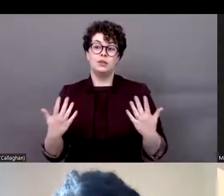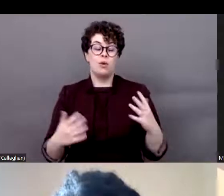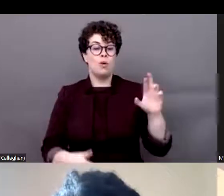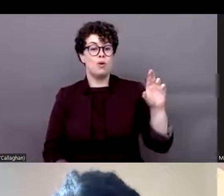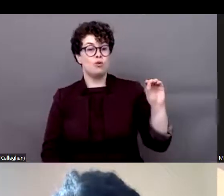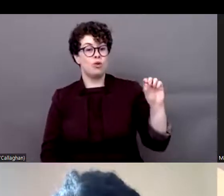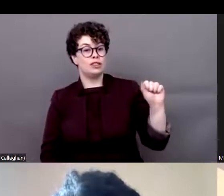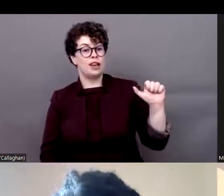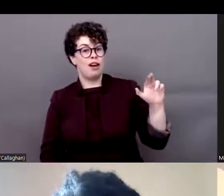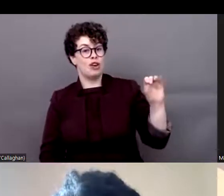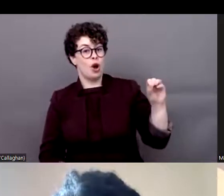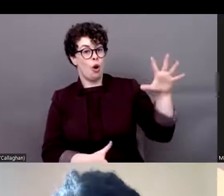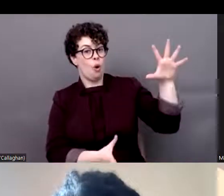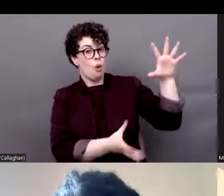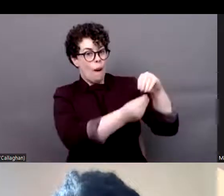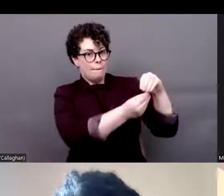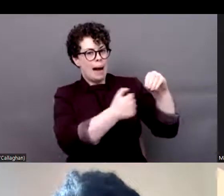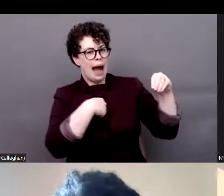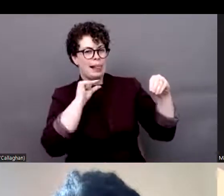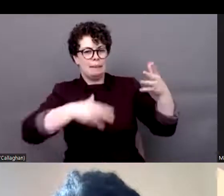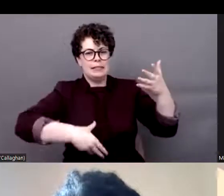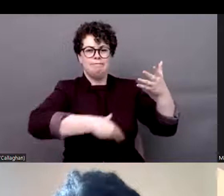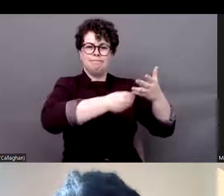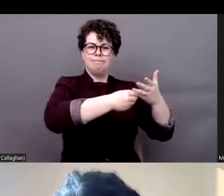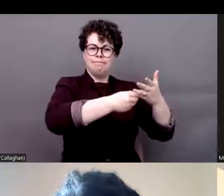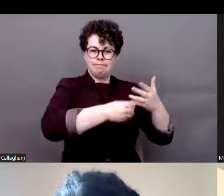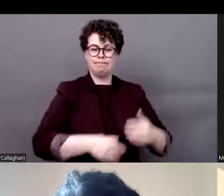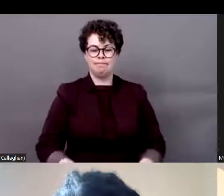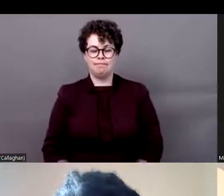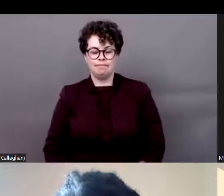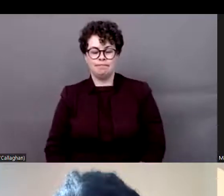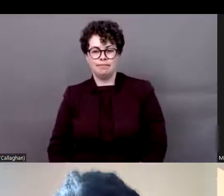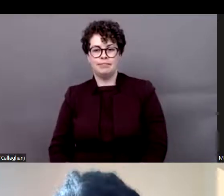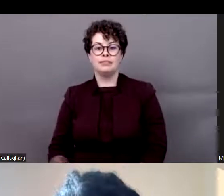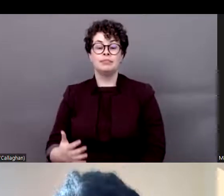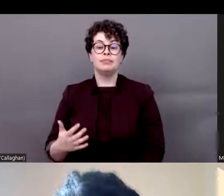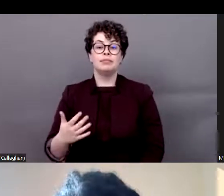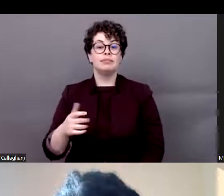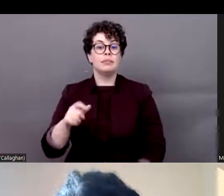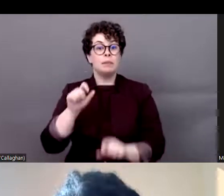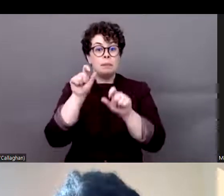said, so the foregrounding work of the Indigenous Persons with Disabilities